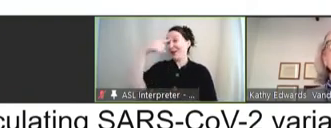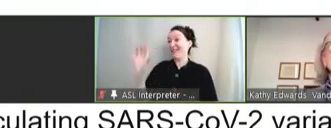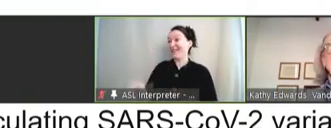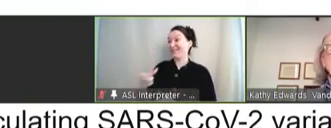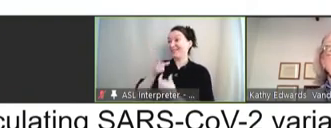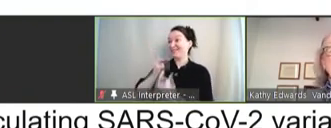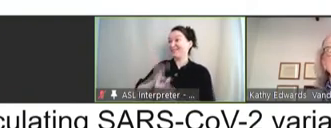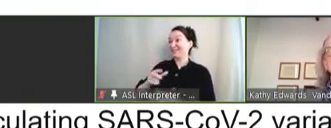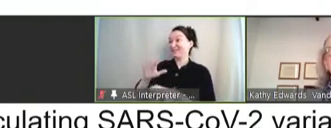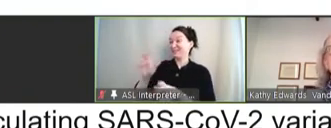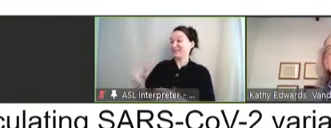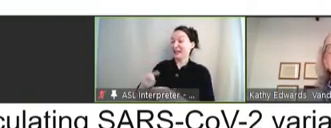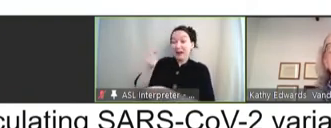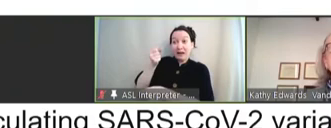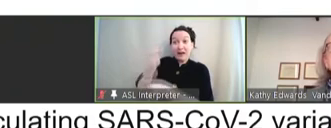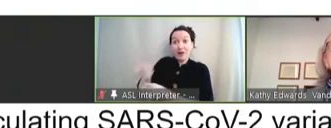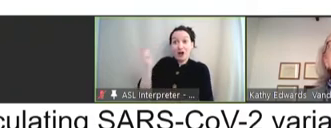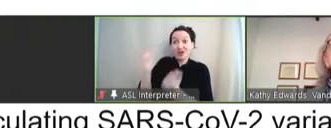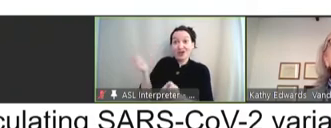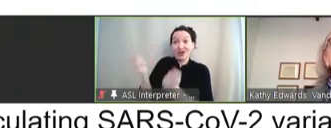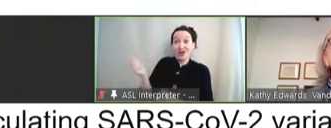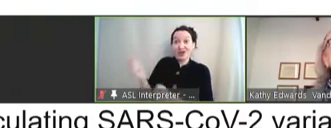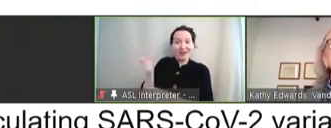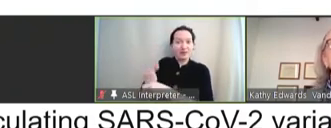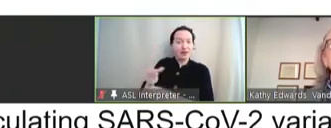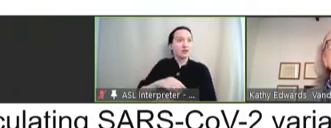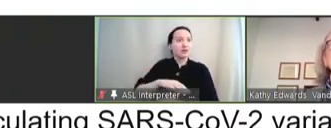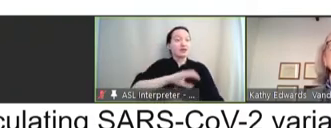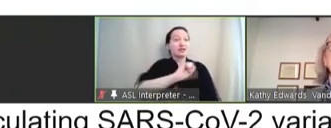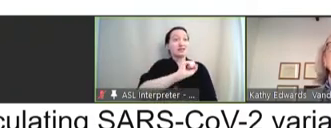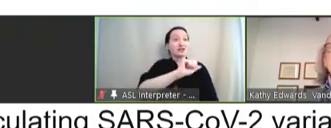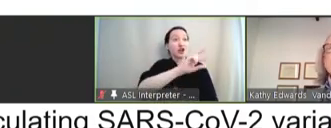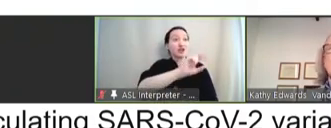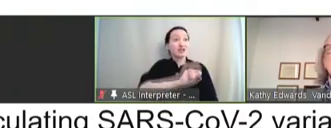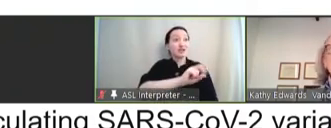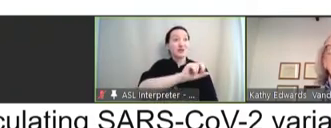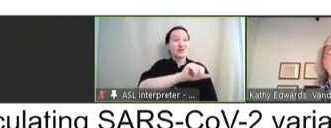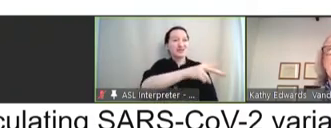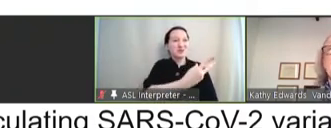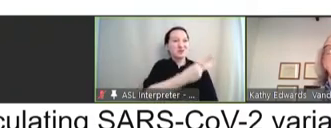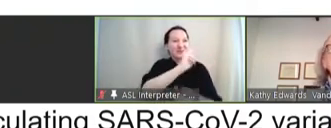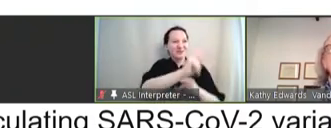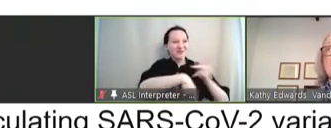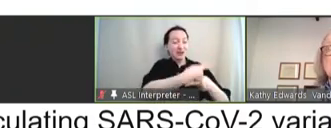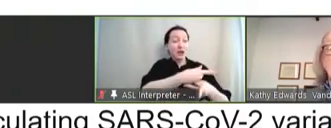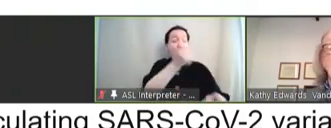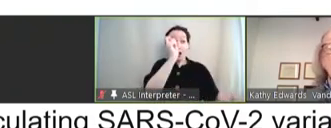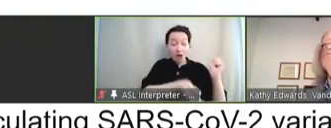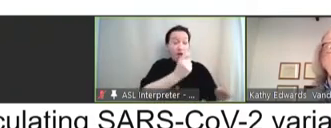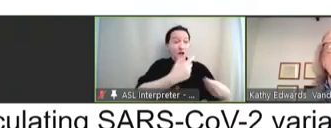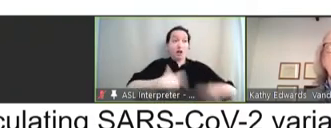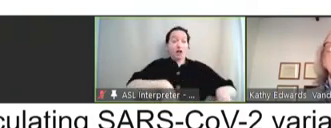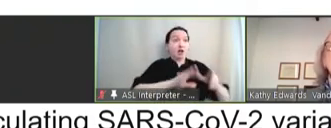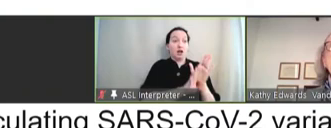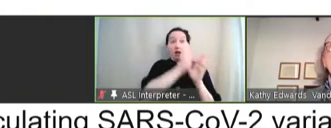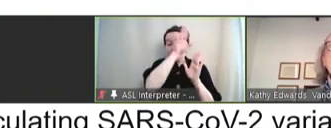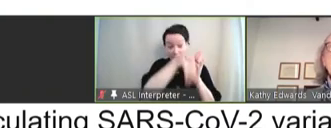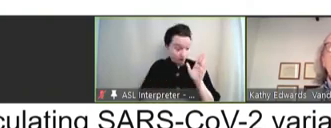every year things changing, SARS-CoV-2 variants have changed at a breathtaking rate and have made